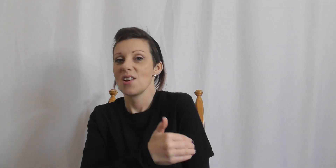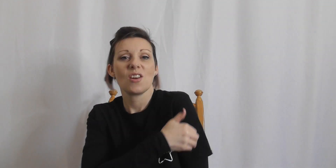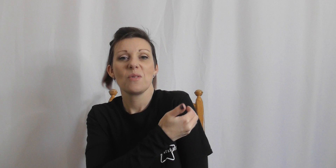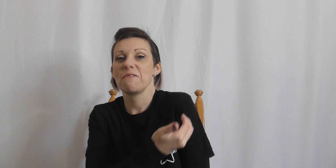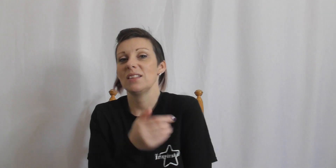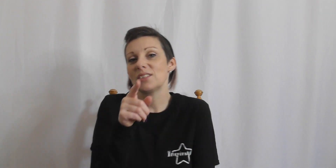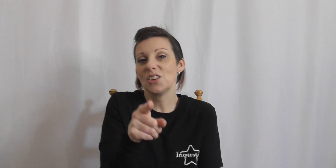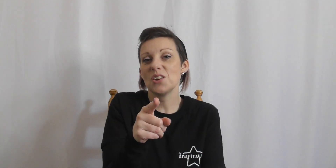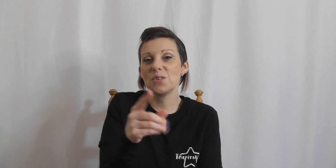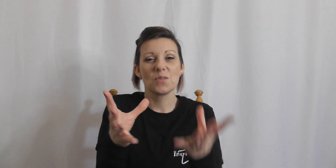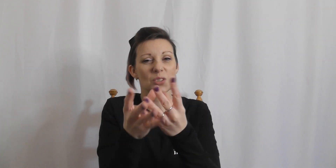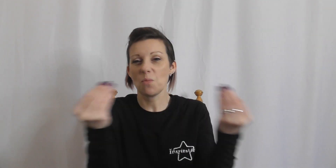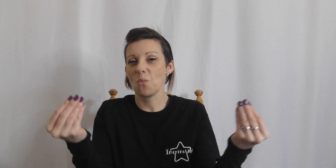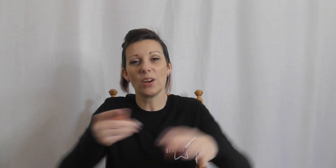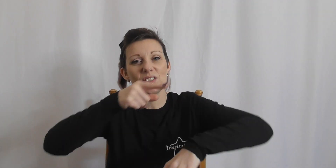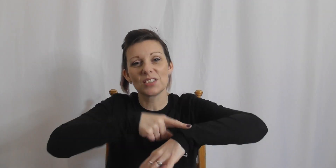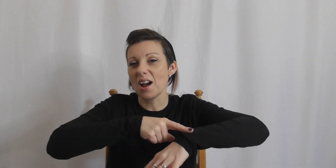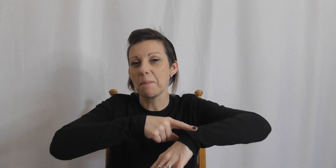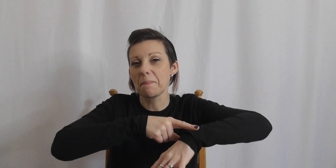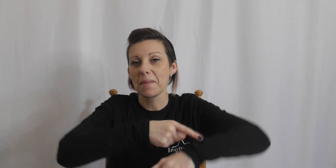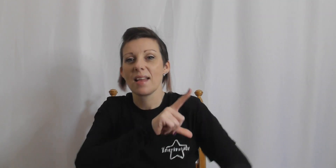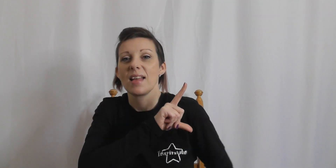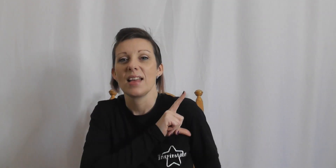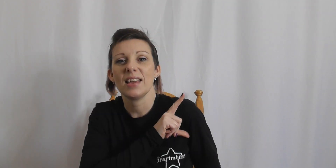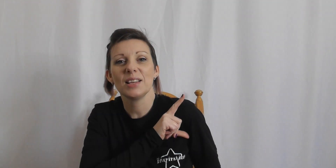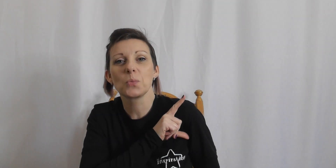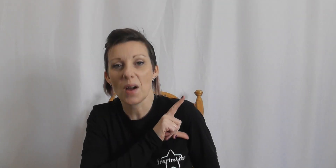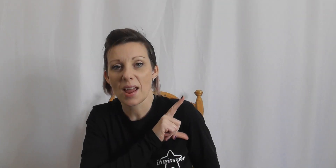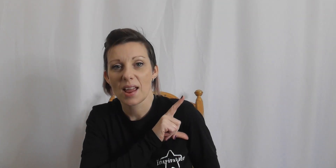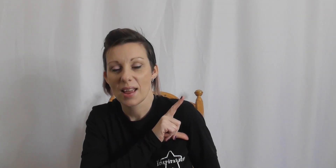no offense to you don't waste your time here's why.